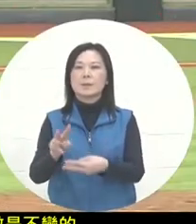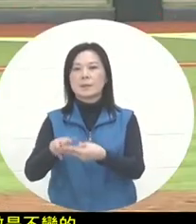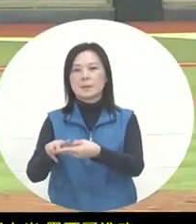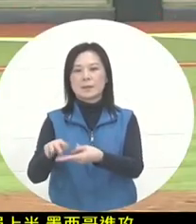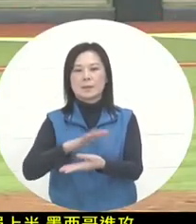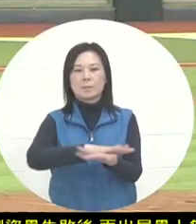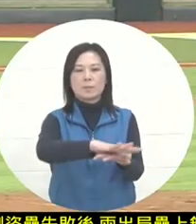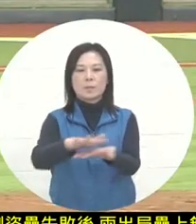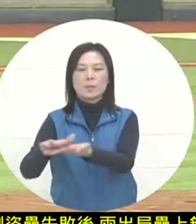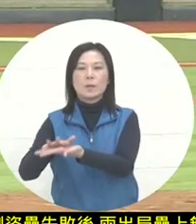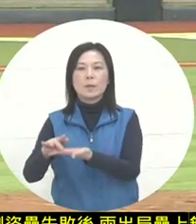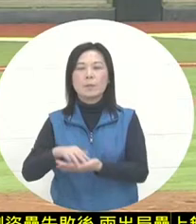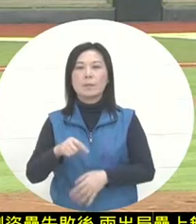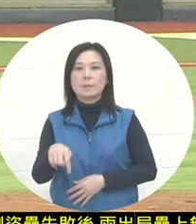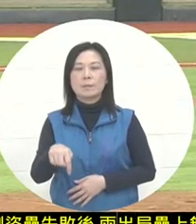The number of balls in the first duel was the number of crickets.